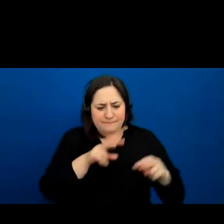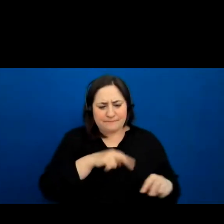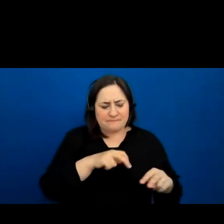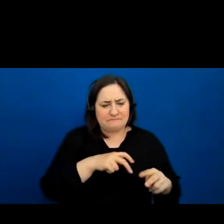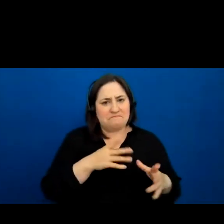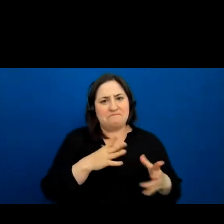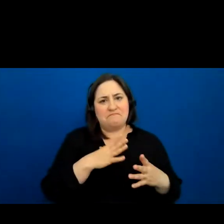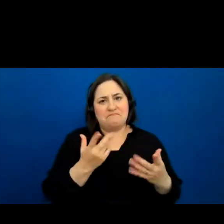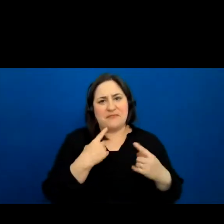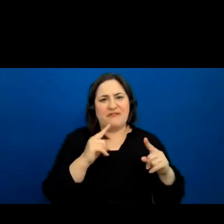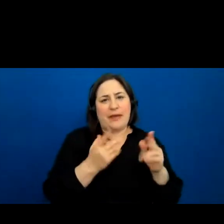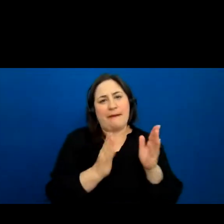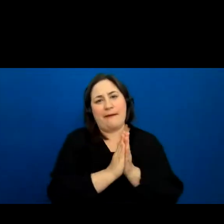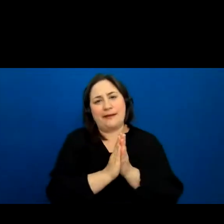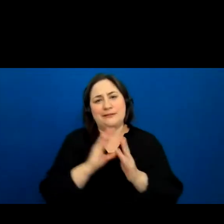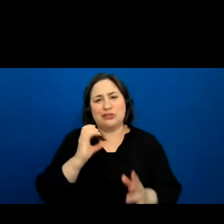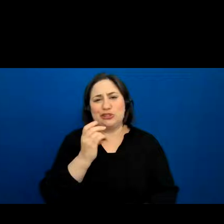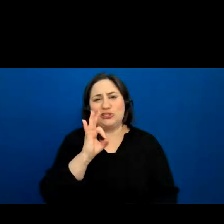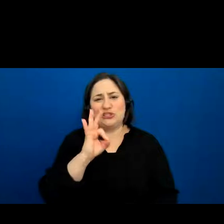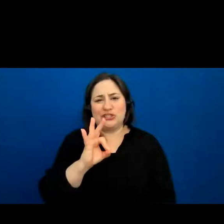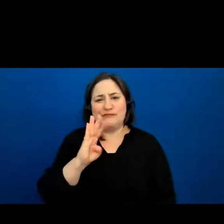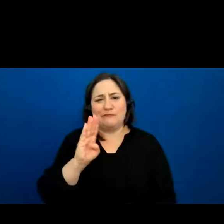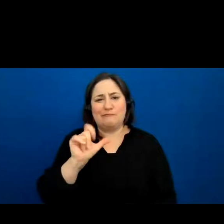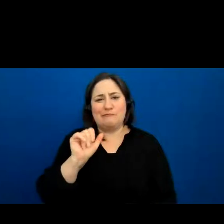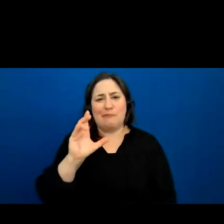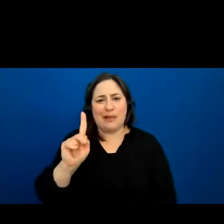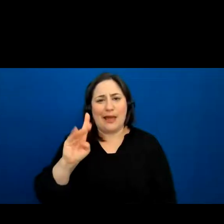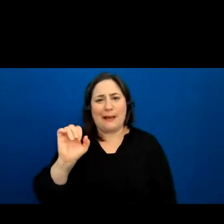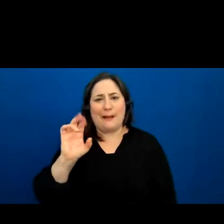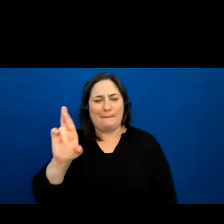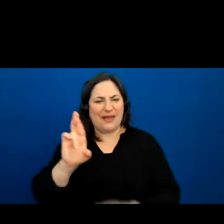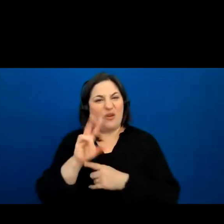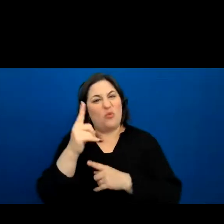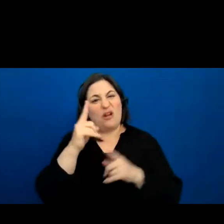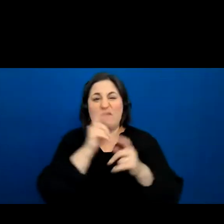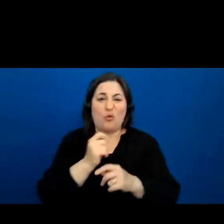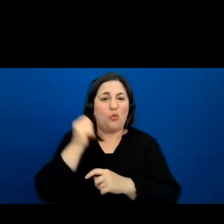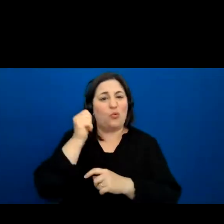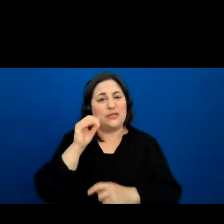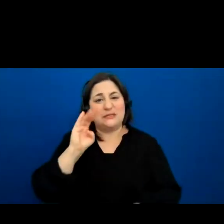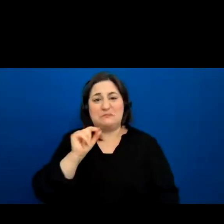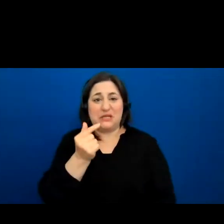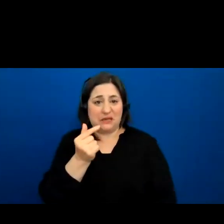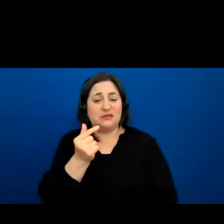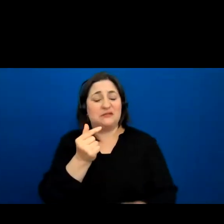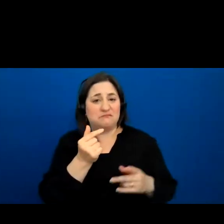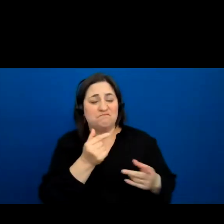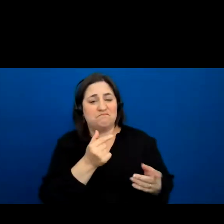Bear what they should do. And Chief Black Bear is one of the oldest beings and has the most lived